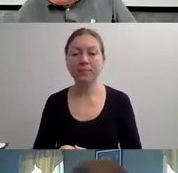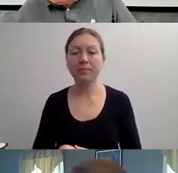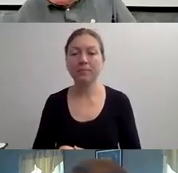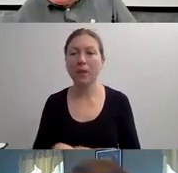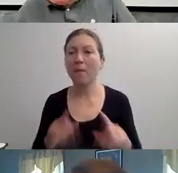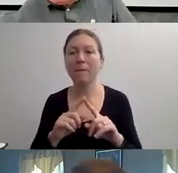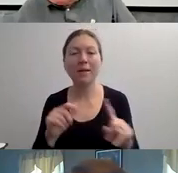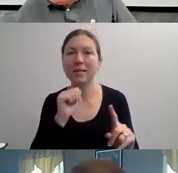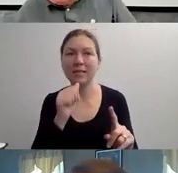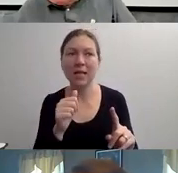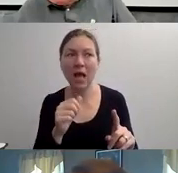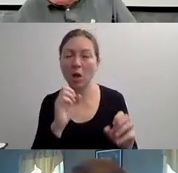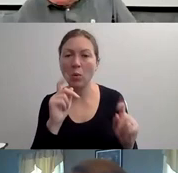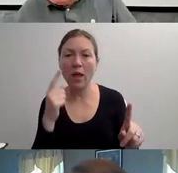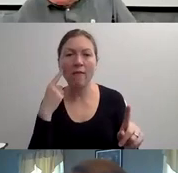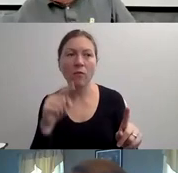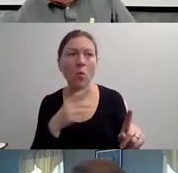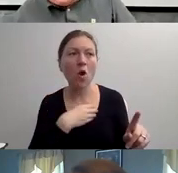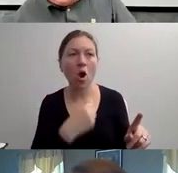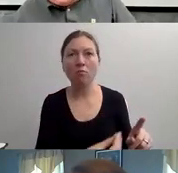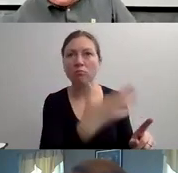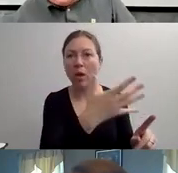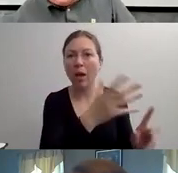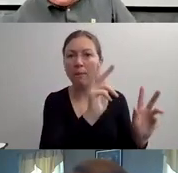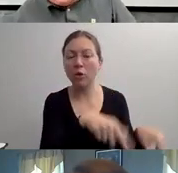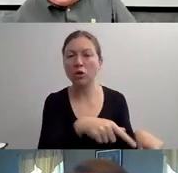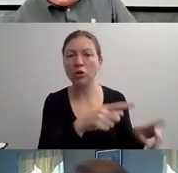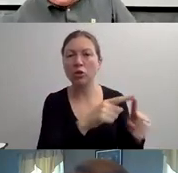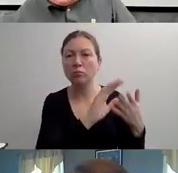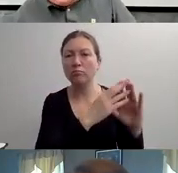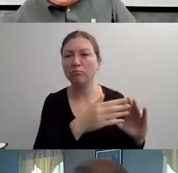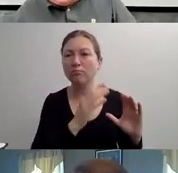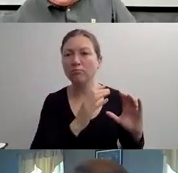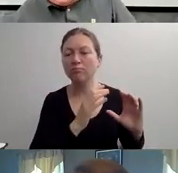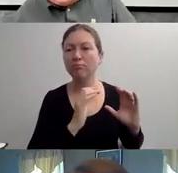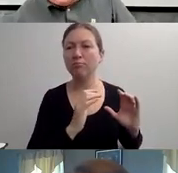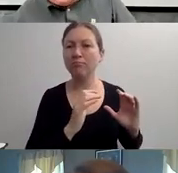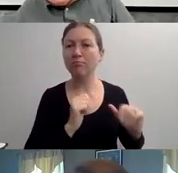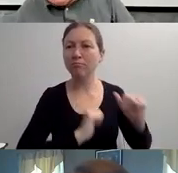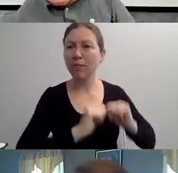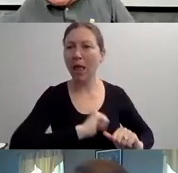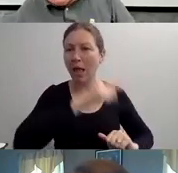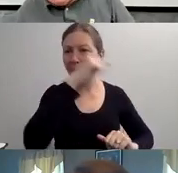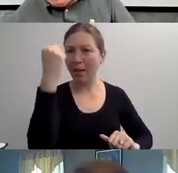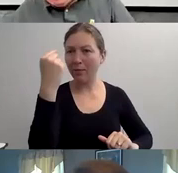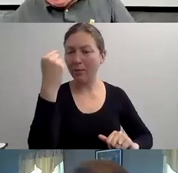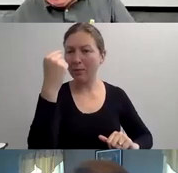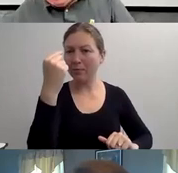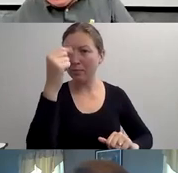WELL, THE PROBLEM IS THAT A PERSON WITH A DISABILITY INDIVIDUALLY -- THEIR INDIVIDUALITY